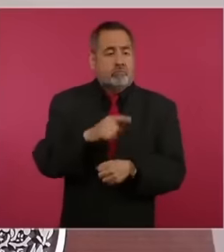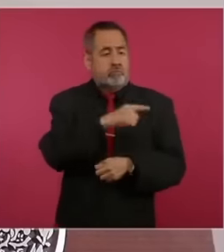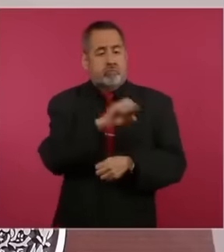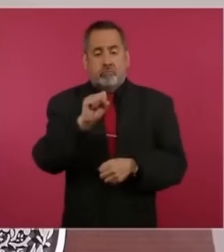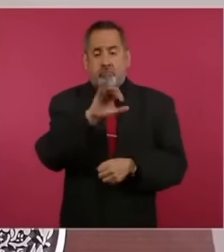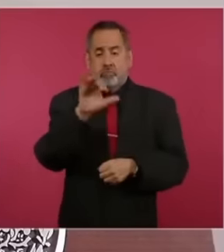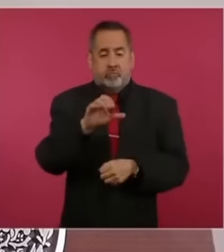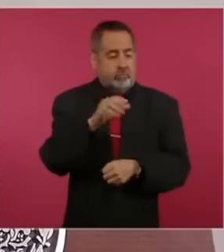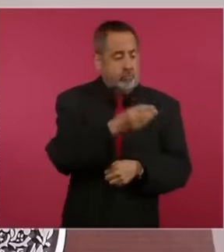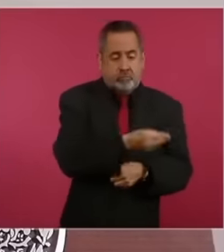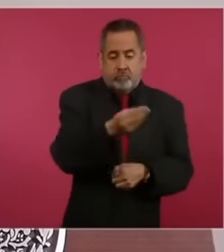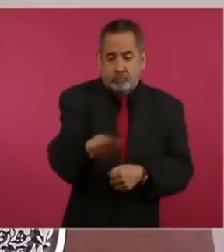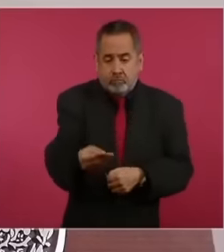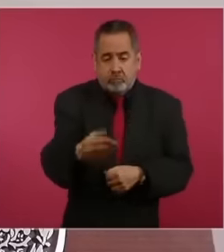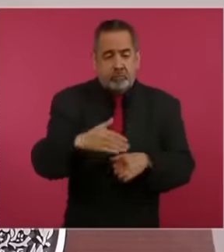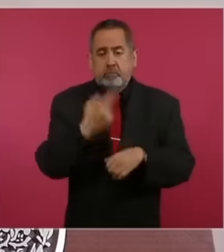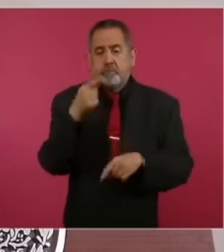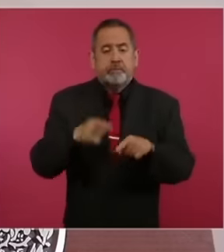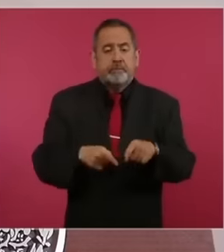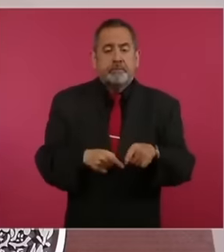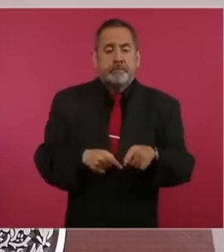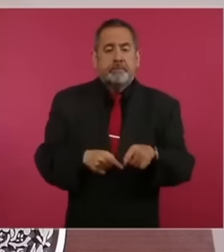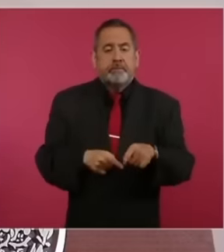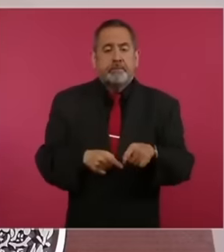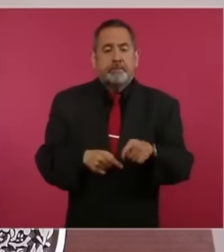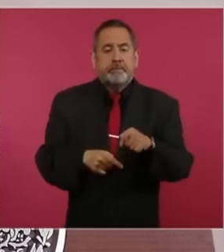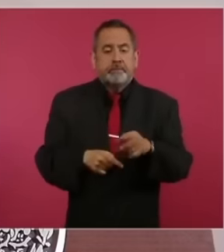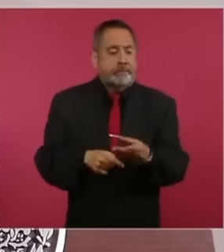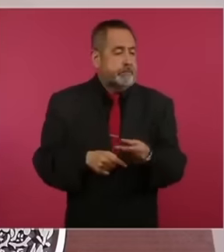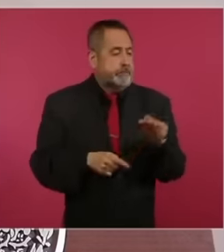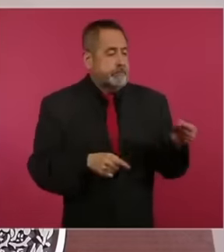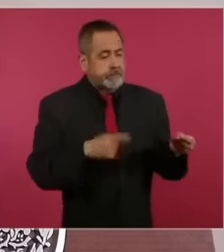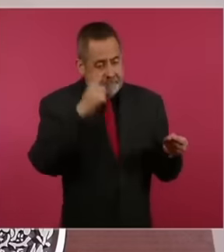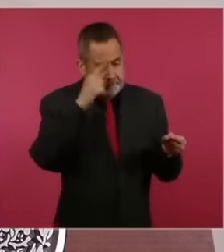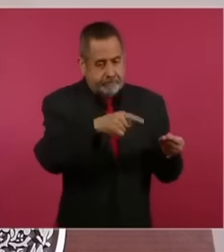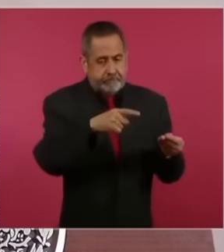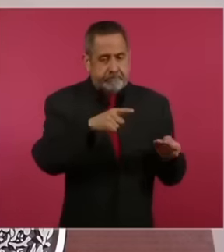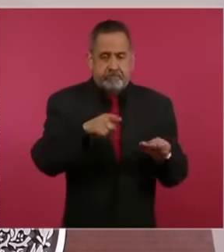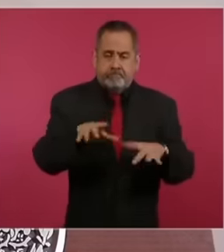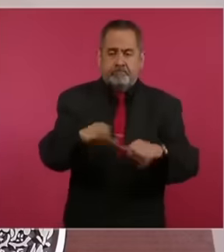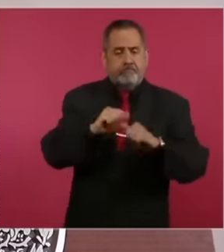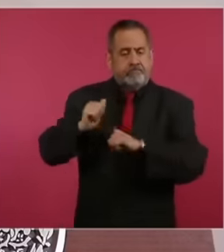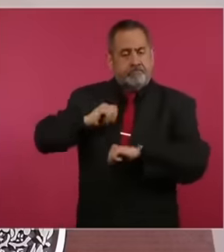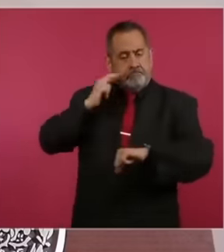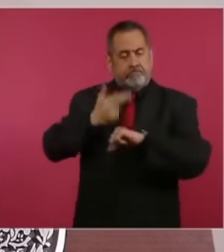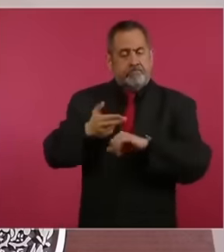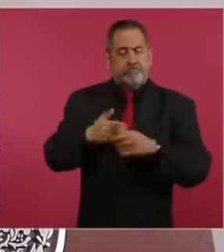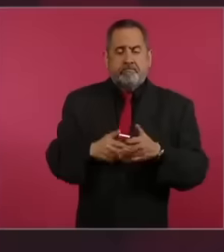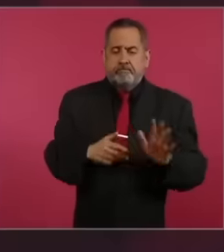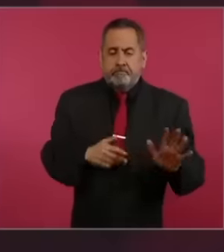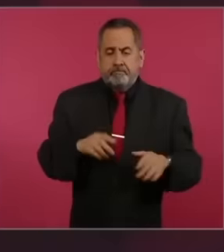because they had been eh taken there for issues of power of attraction and so that the court could